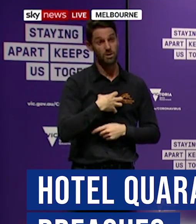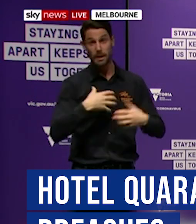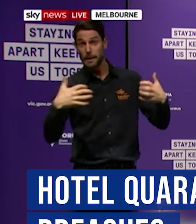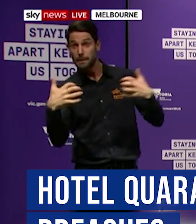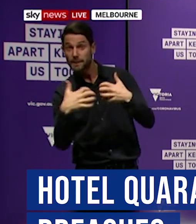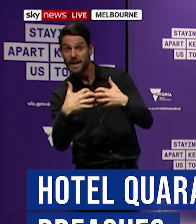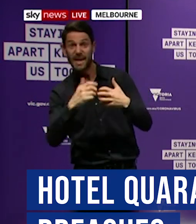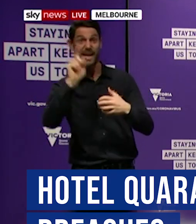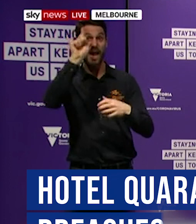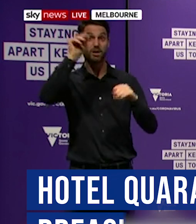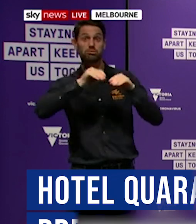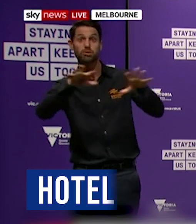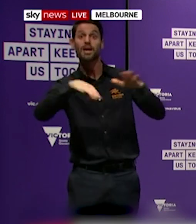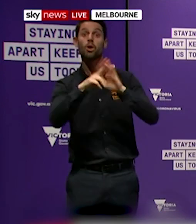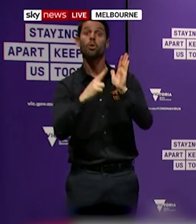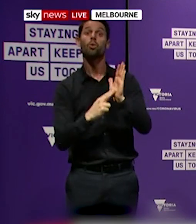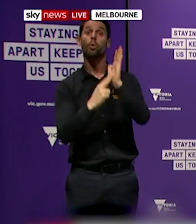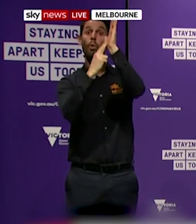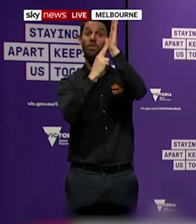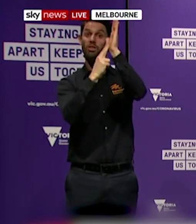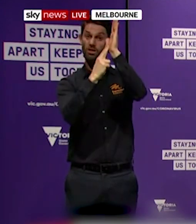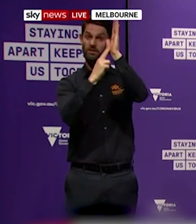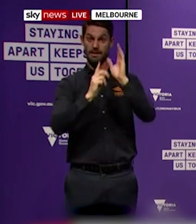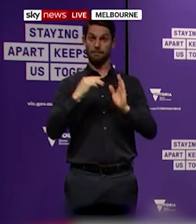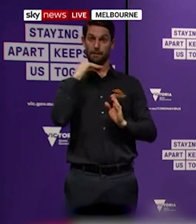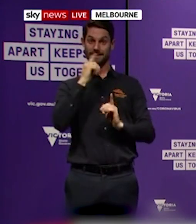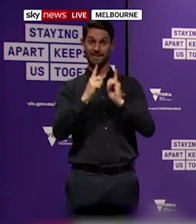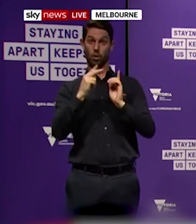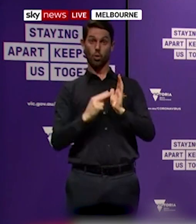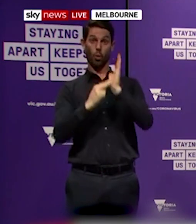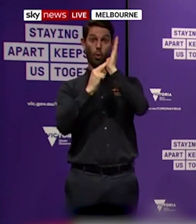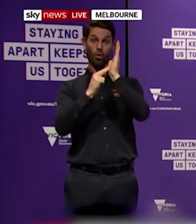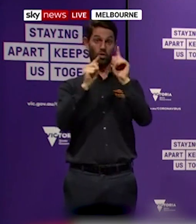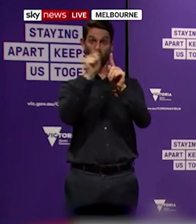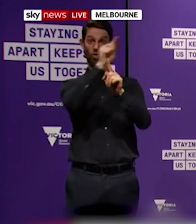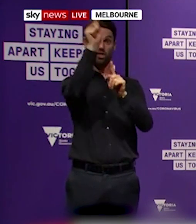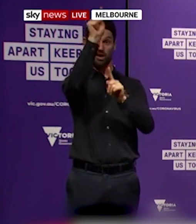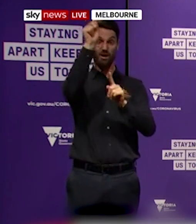of the outbreaks in the north of the city are attributable via genomic sequencing